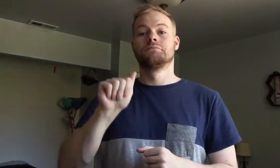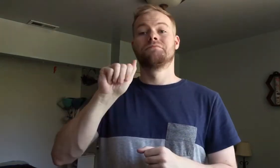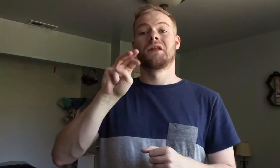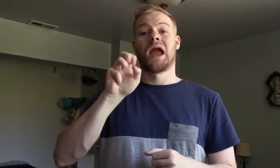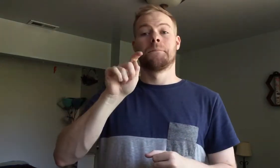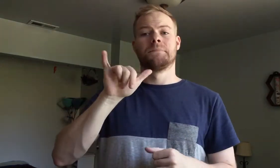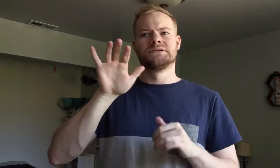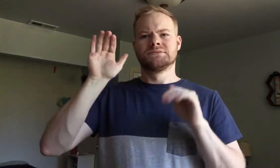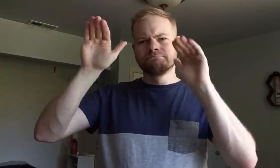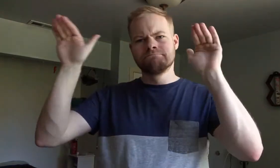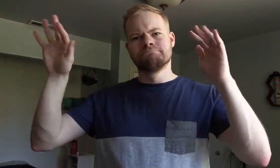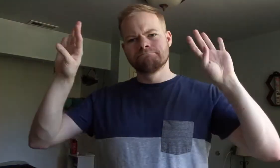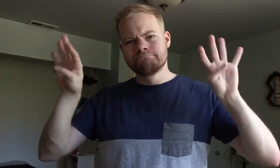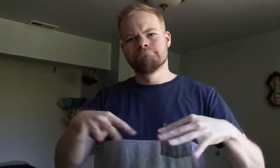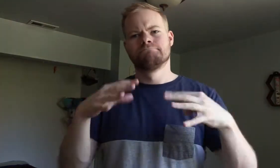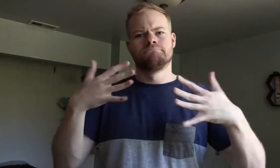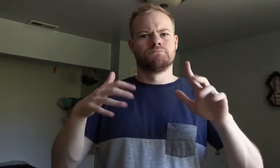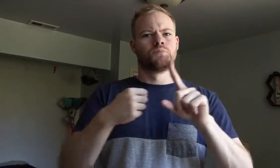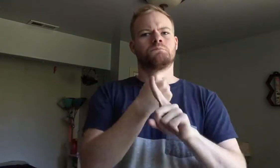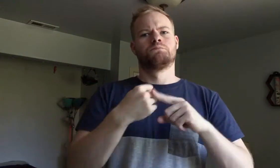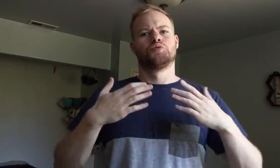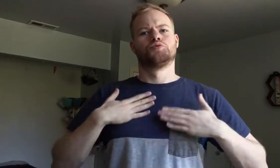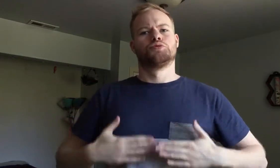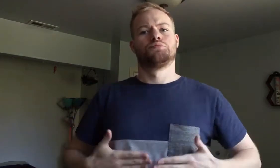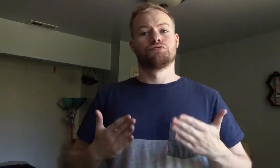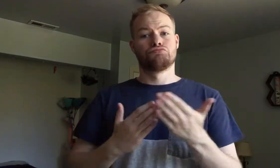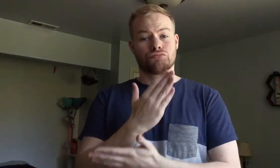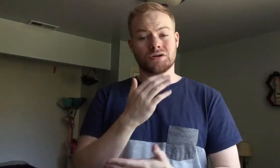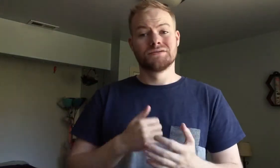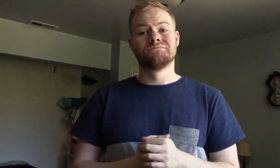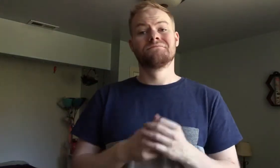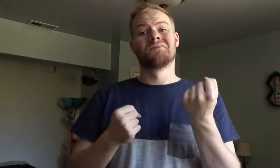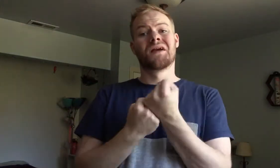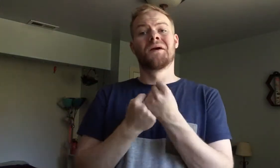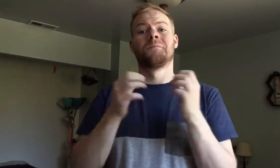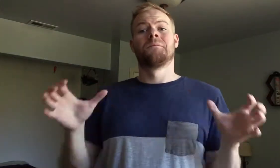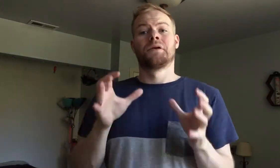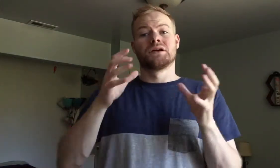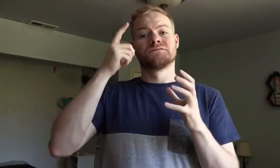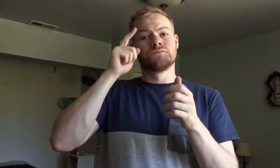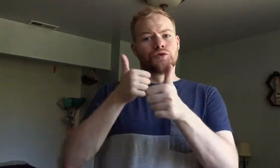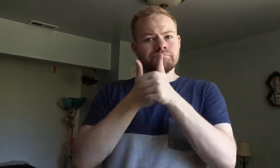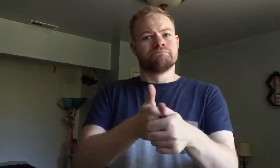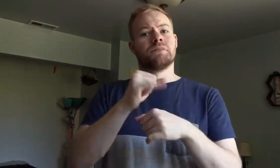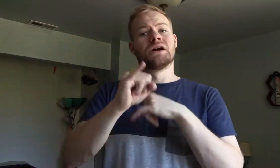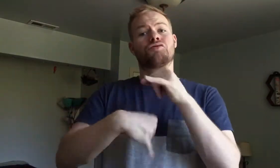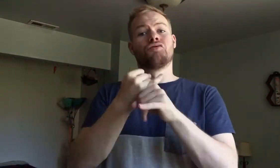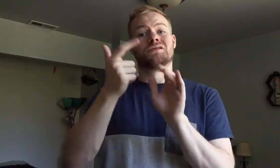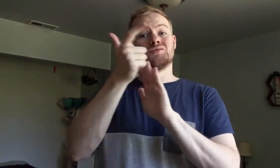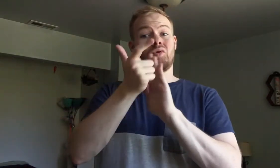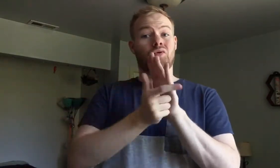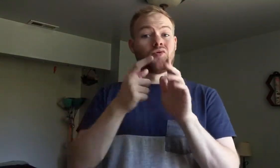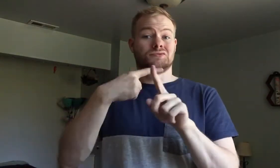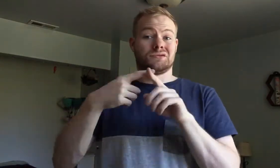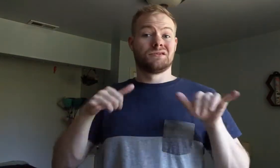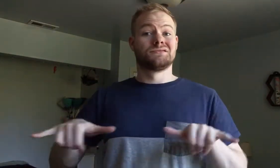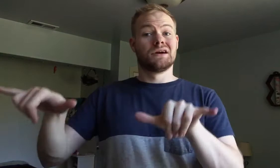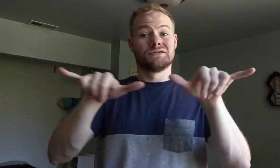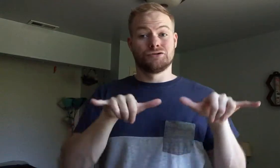Amnesty draws attention to human rights abuses and campaigns for compliance with international laws and standards.